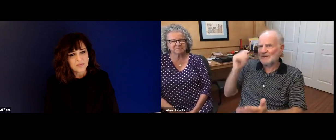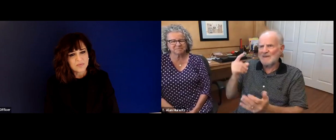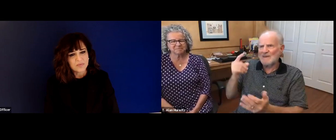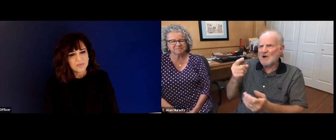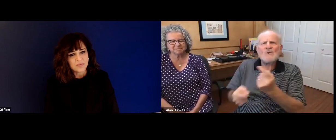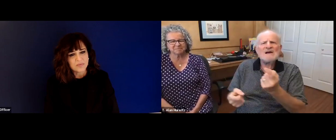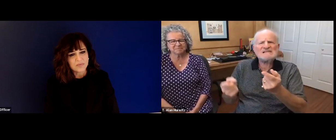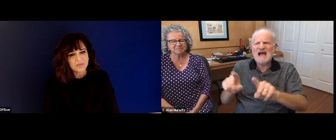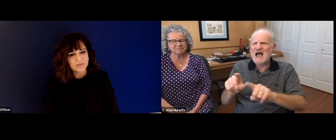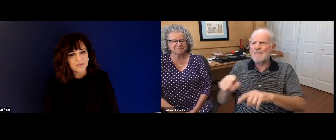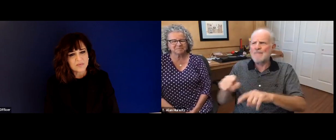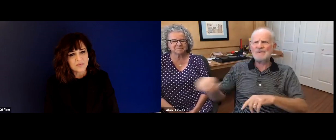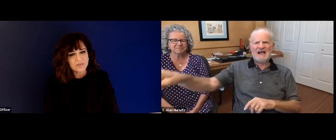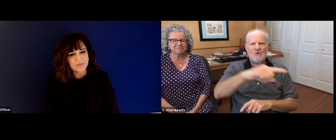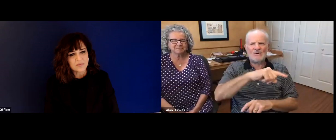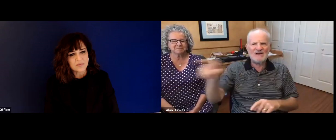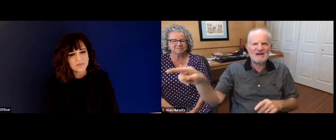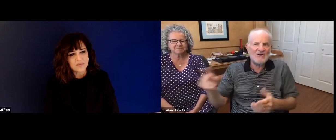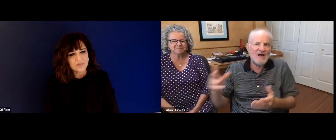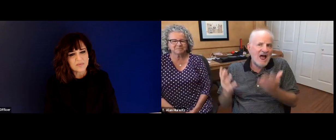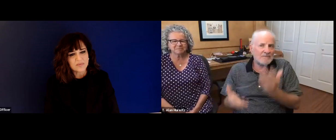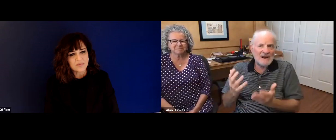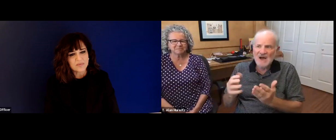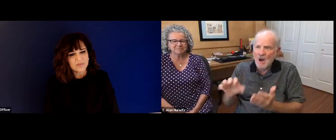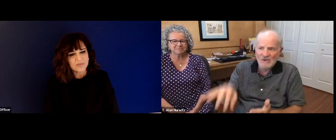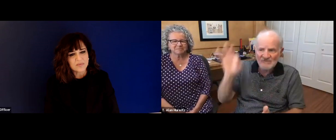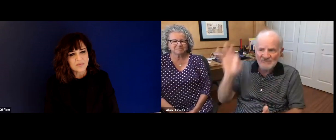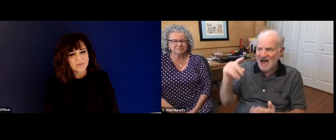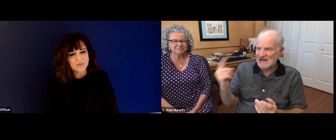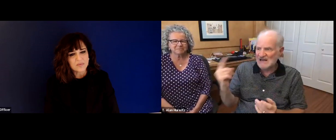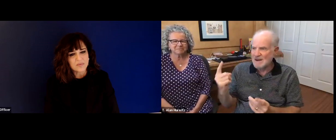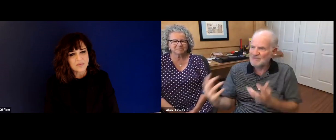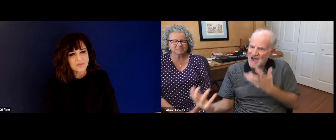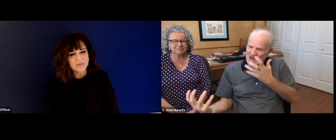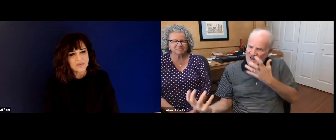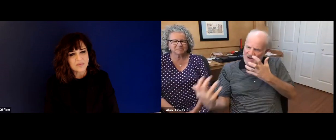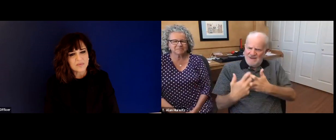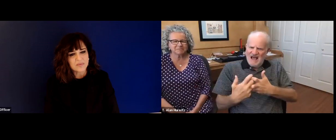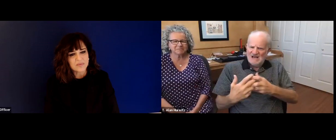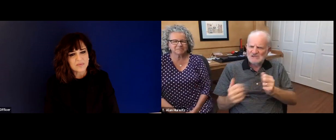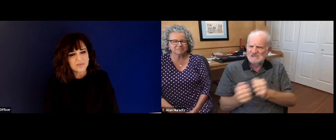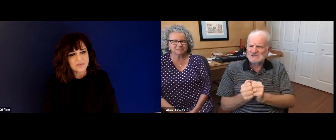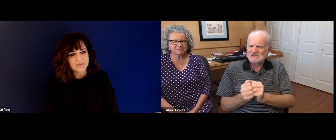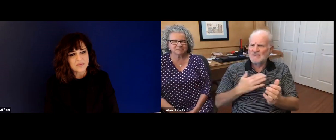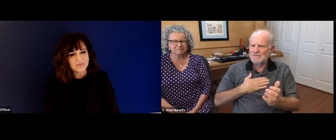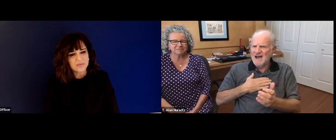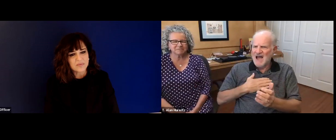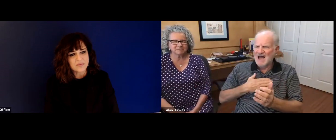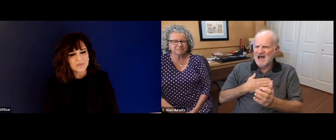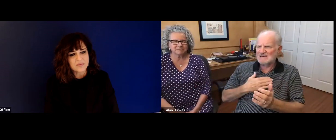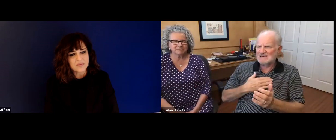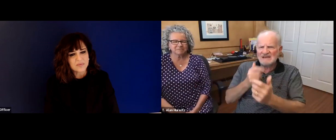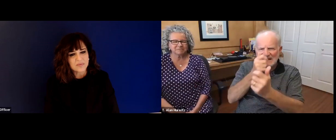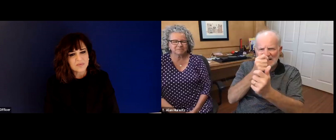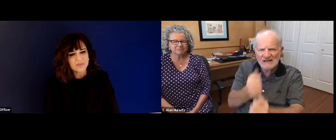stakes aren't quite so high. If you're invited to interview, it's a decision you can make kind of with a cool head, you